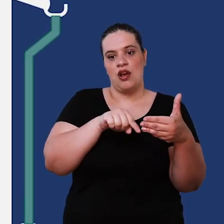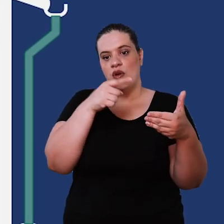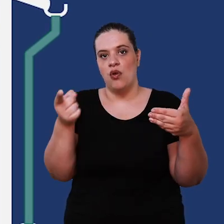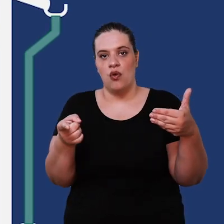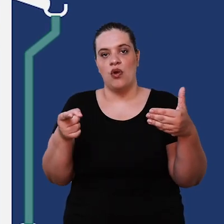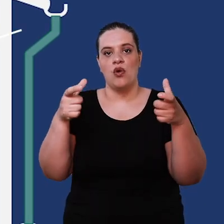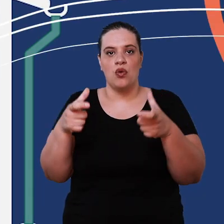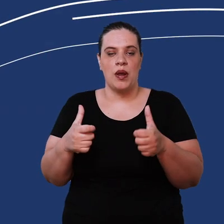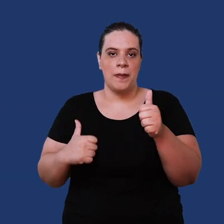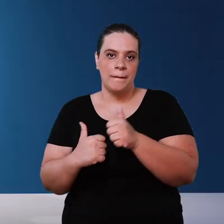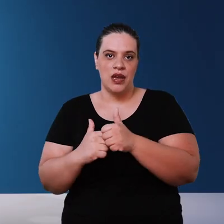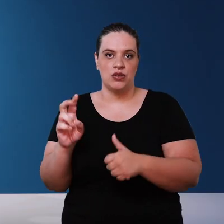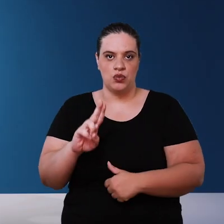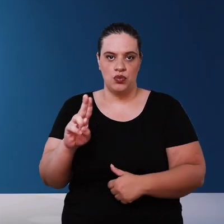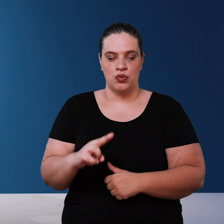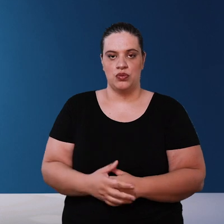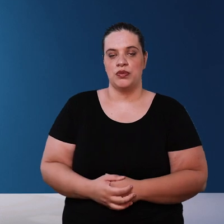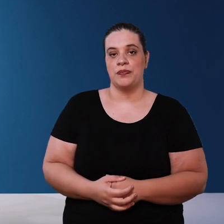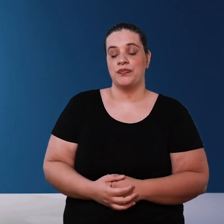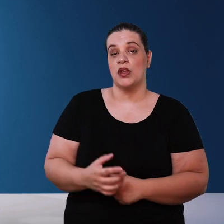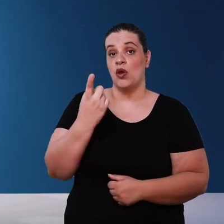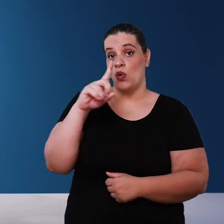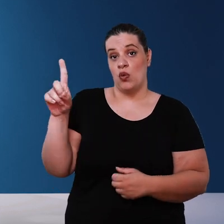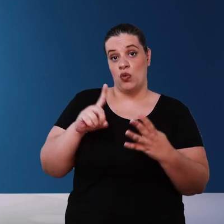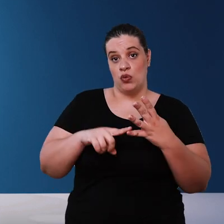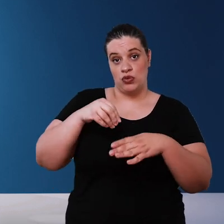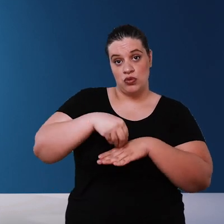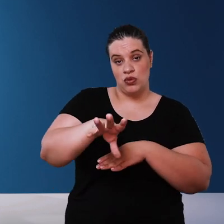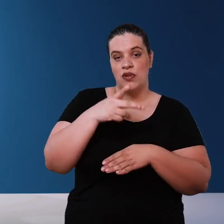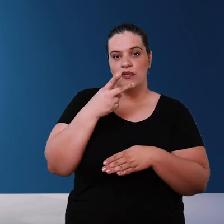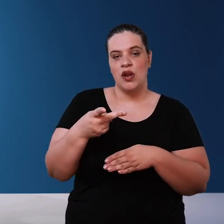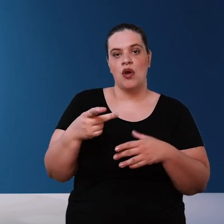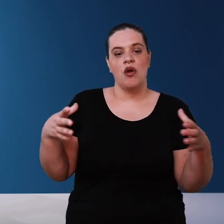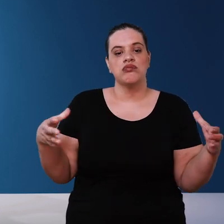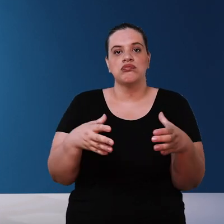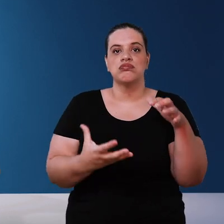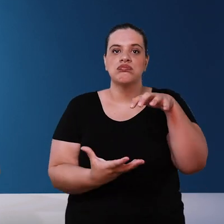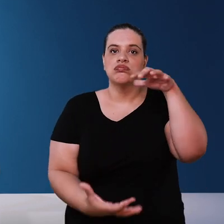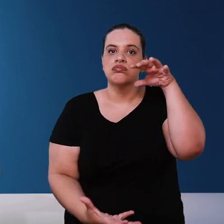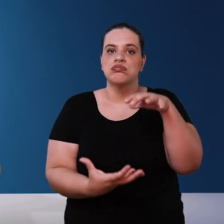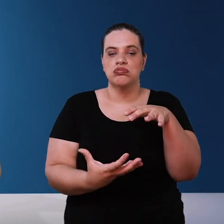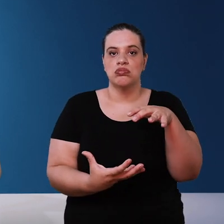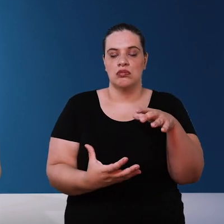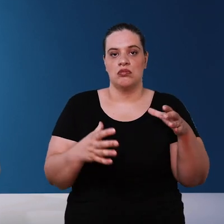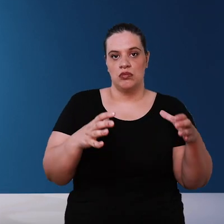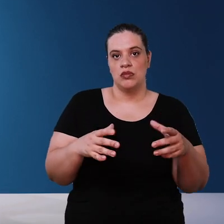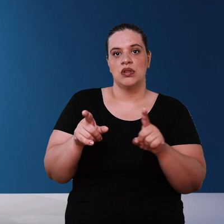as possible to the point of consumption last aspect that I would like to draw attention to is the dimensioning of the reservoirs in the cistern a chance